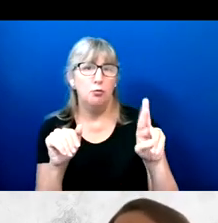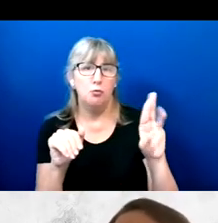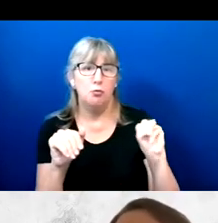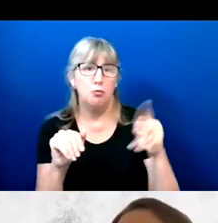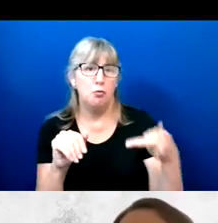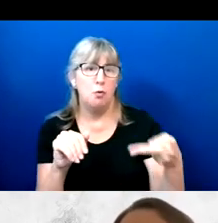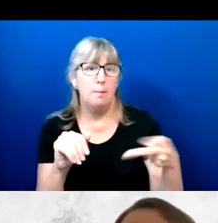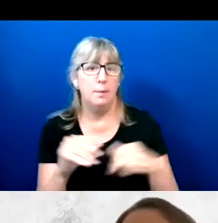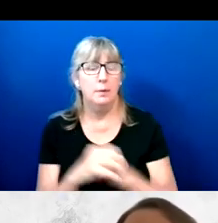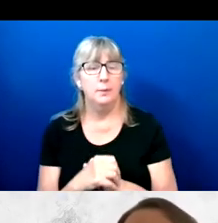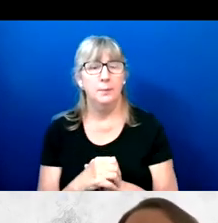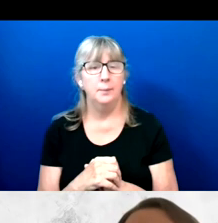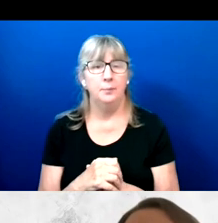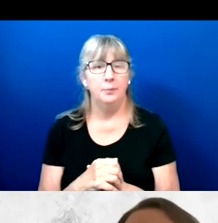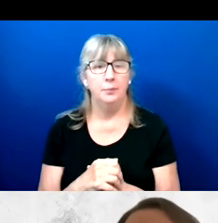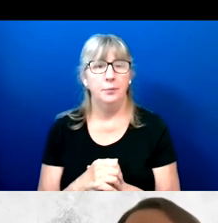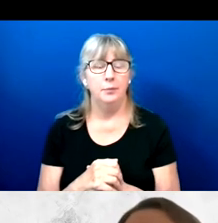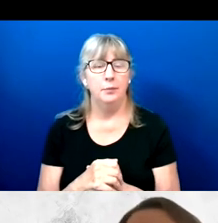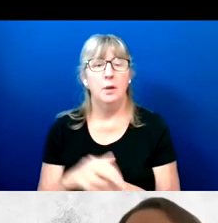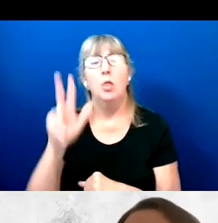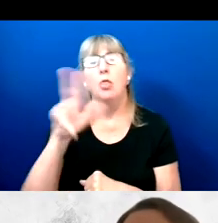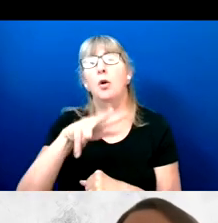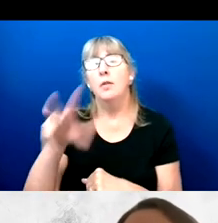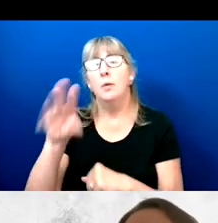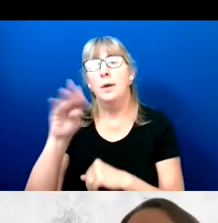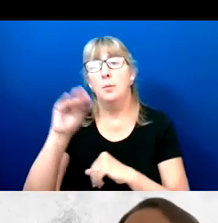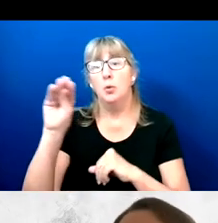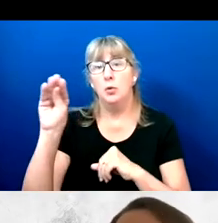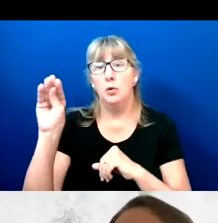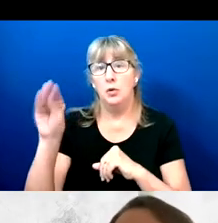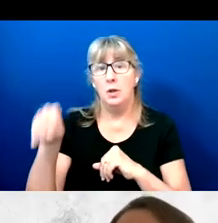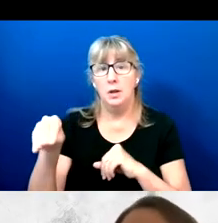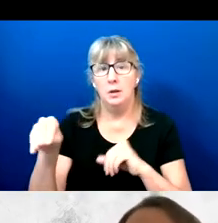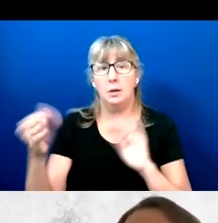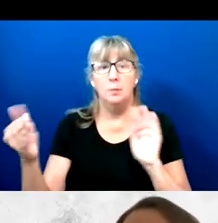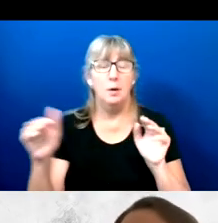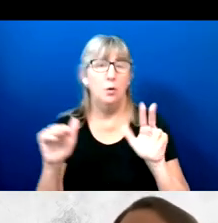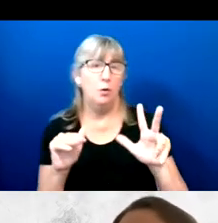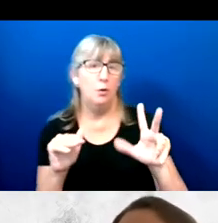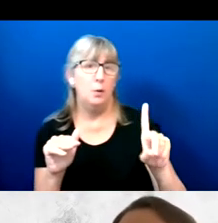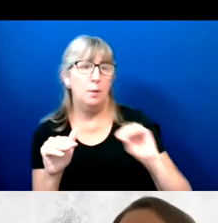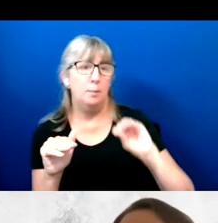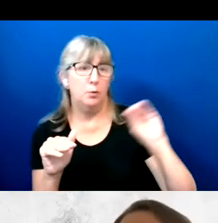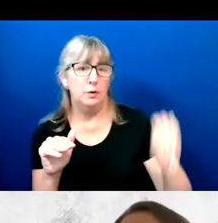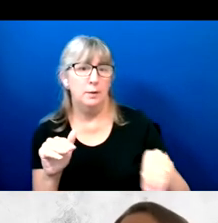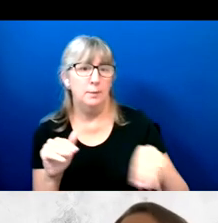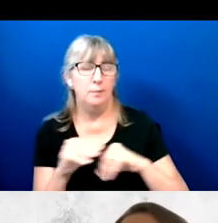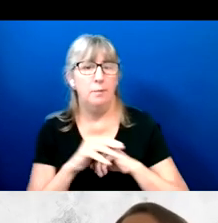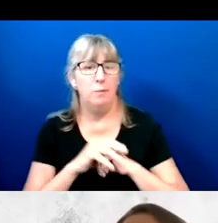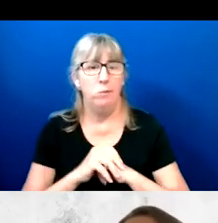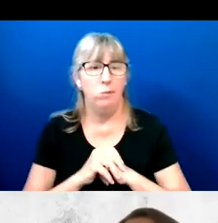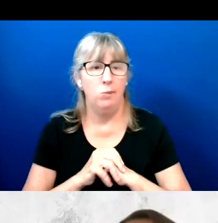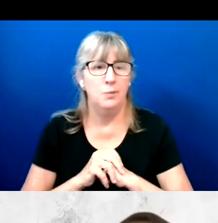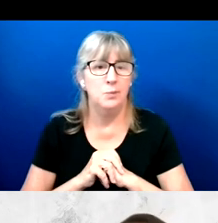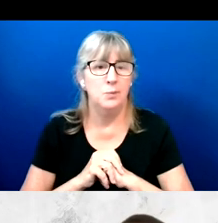33% to 31%.